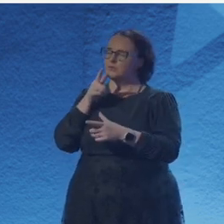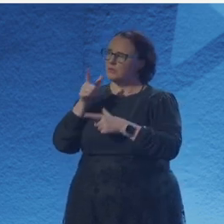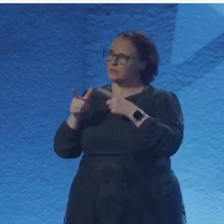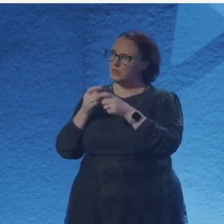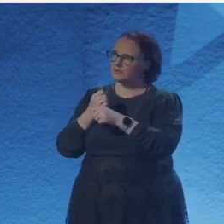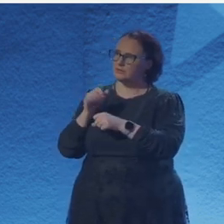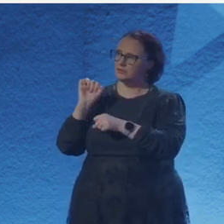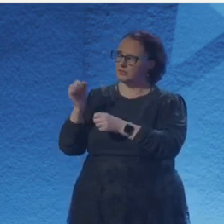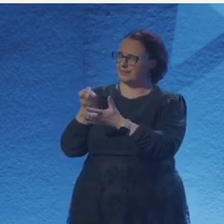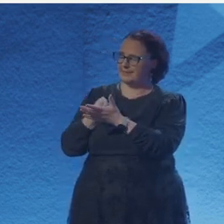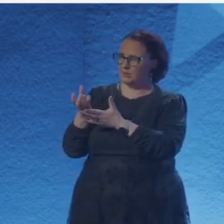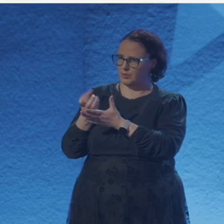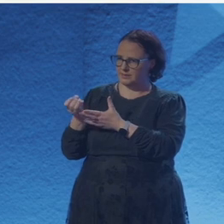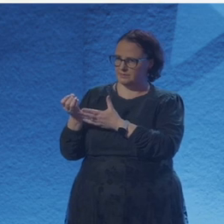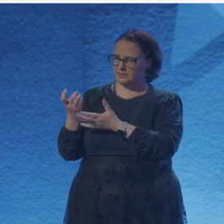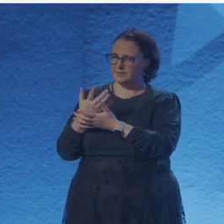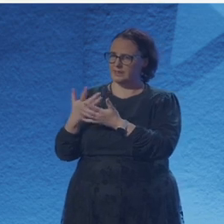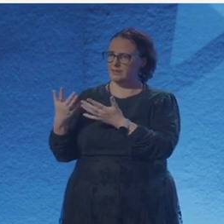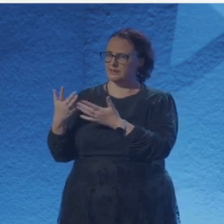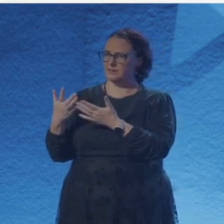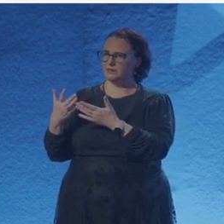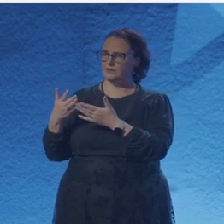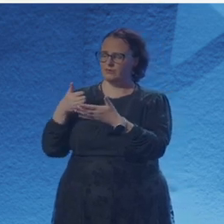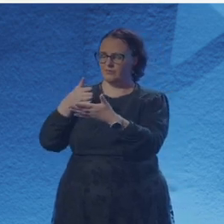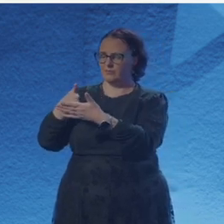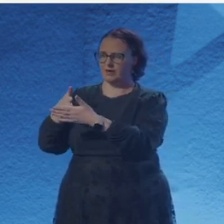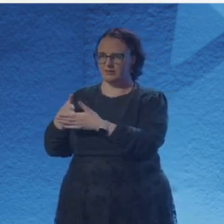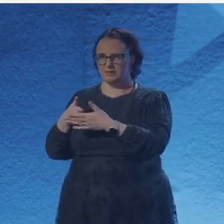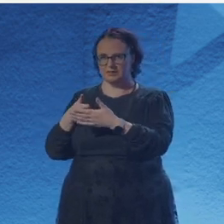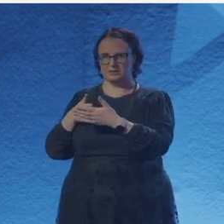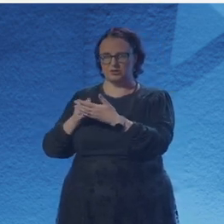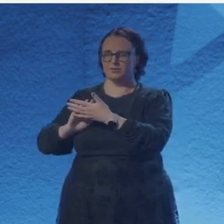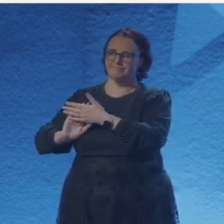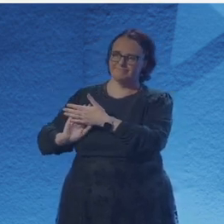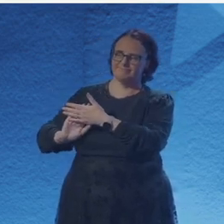There's, I guess, extra dimensions to their journey. And that was something that